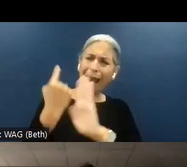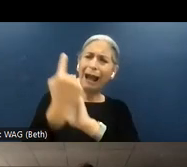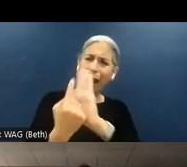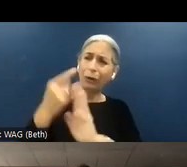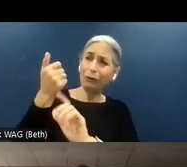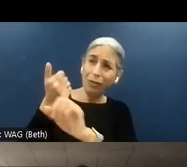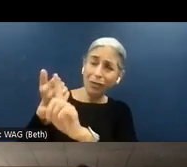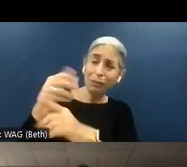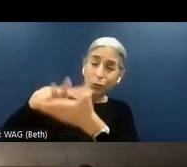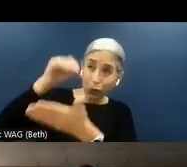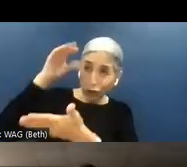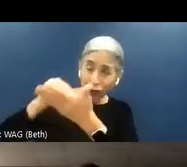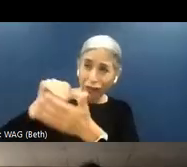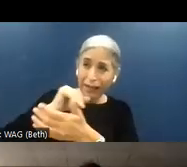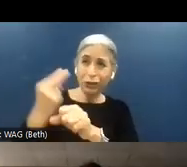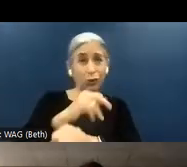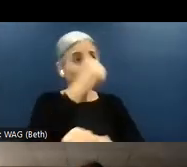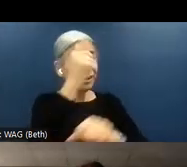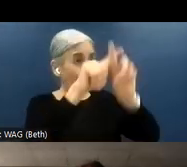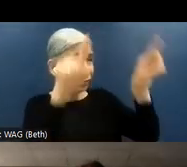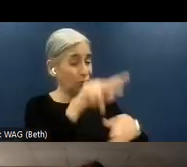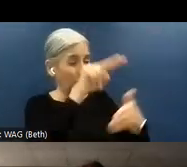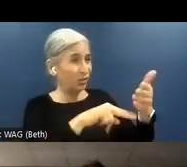to use another screen reader they don't know how to interact with.